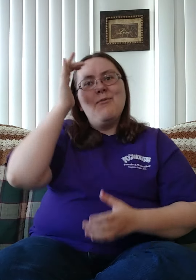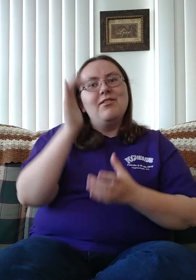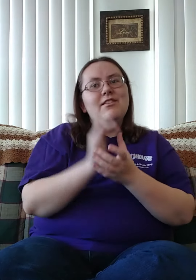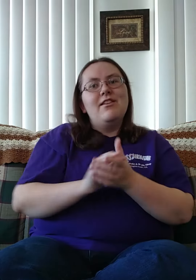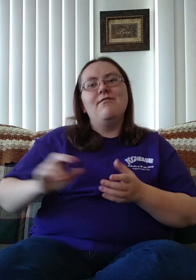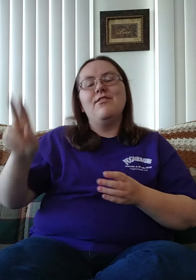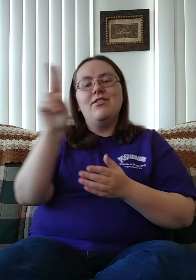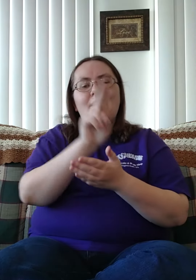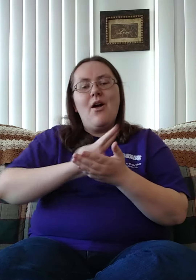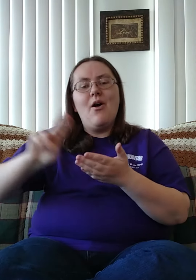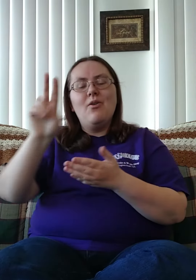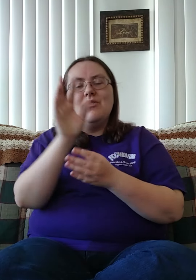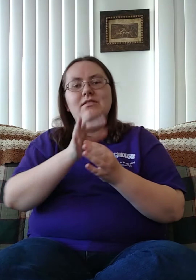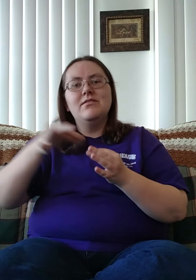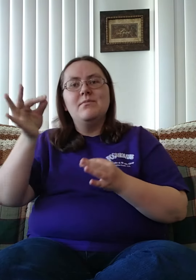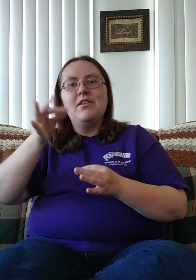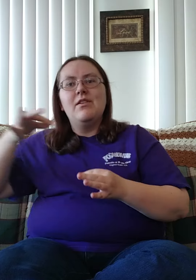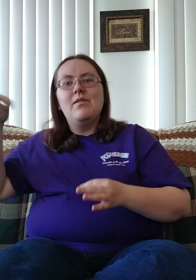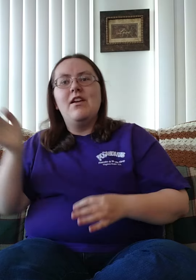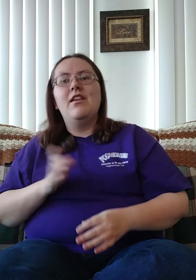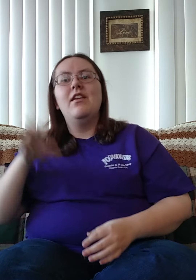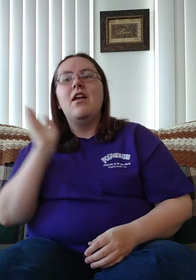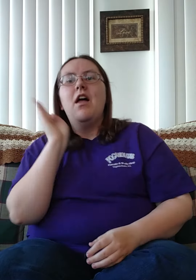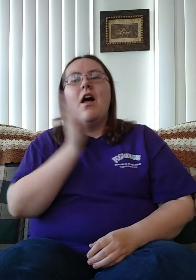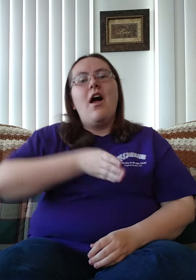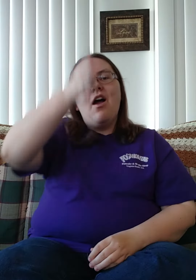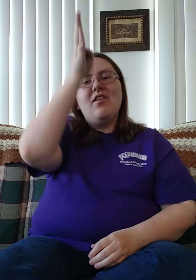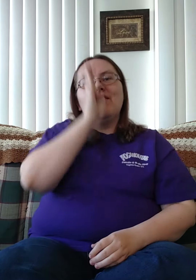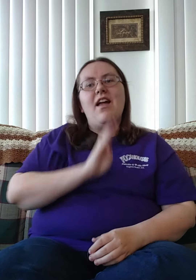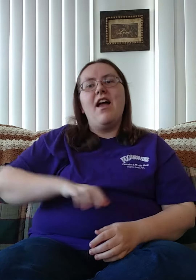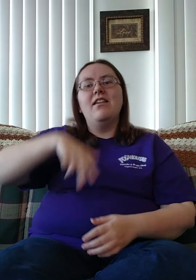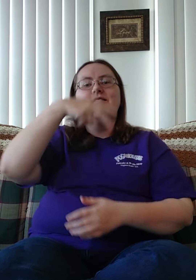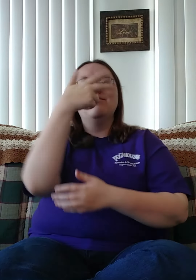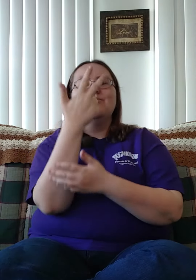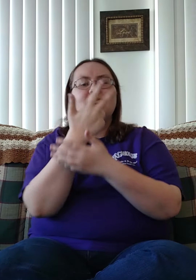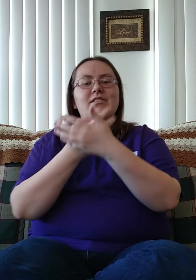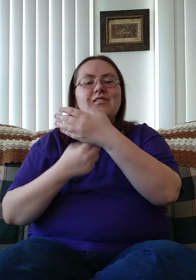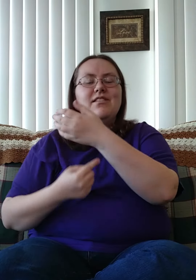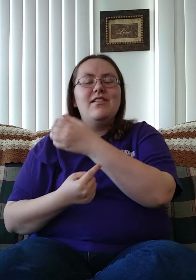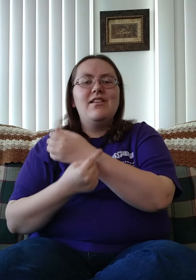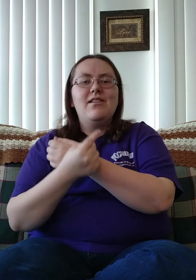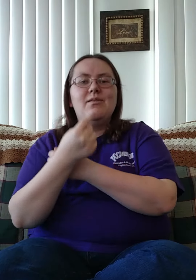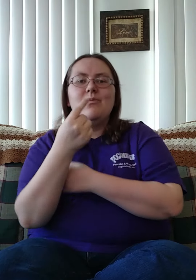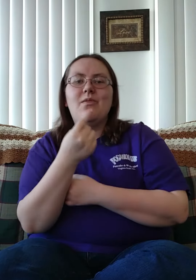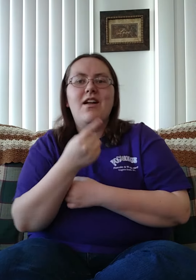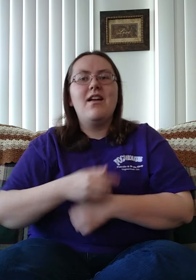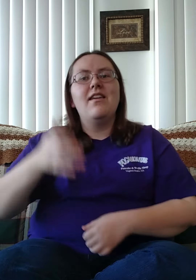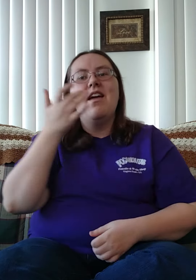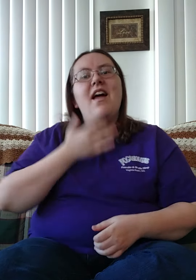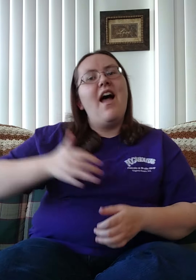I believe in the Holy Spirit Our God is three in one